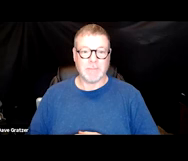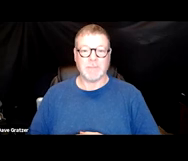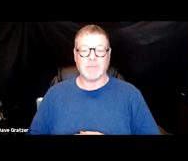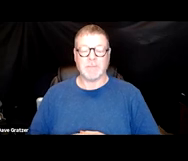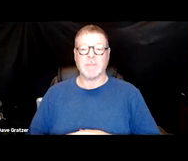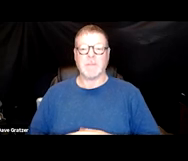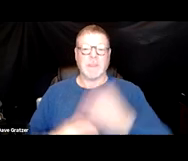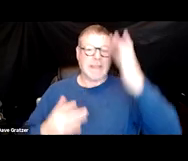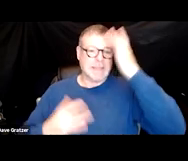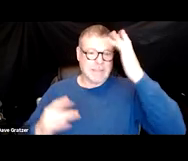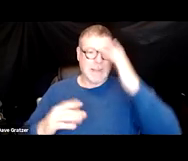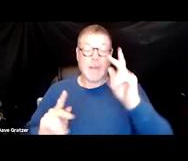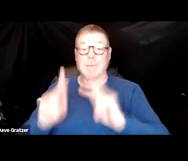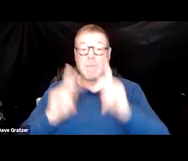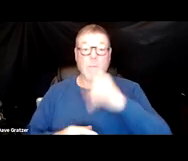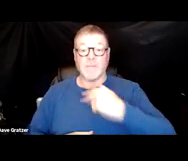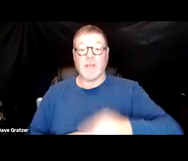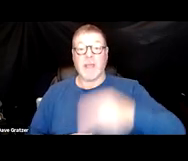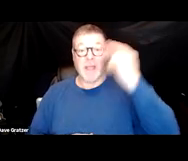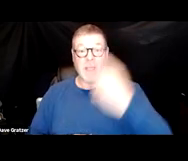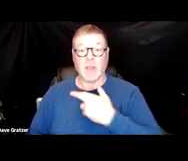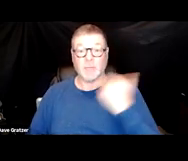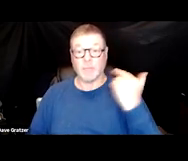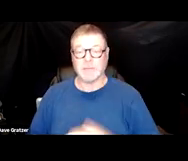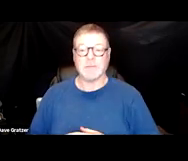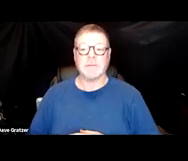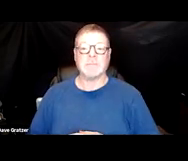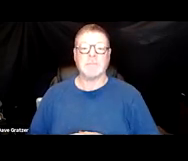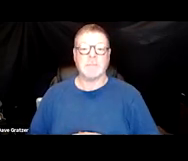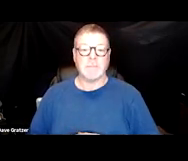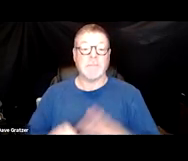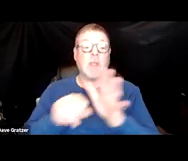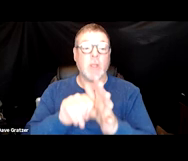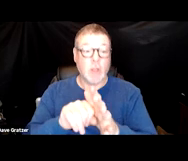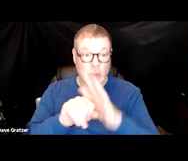about people that had high risk or underlying impairments. Well COVID can increase